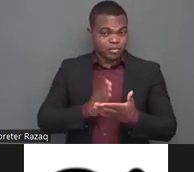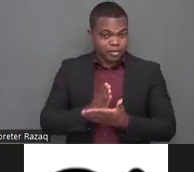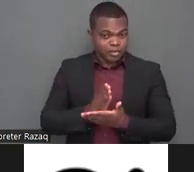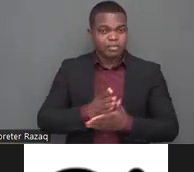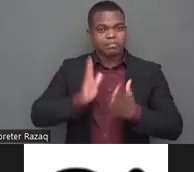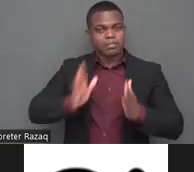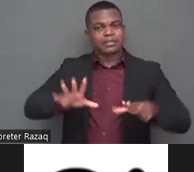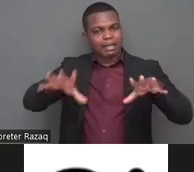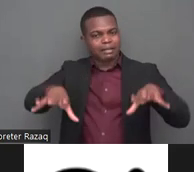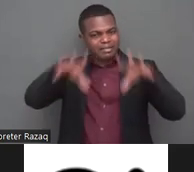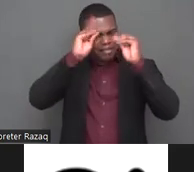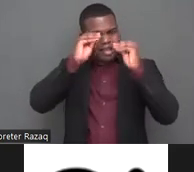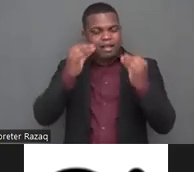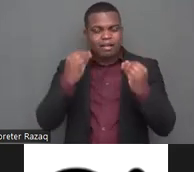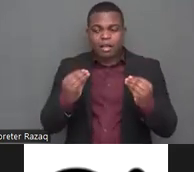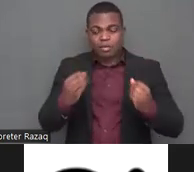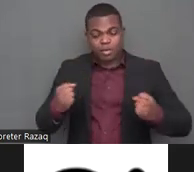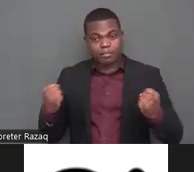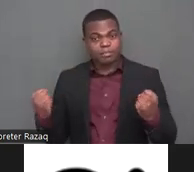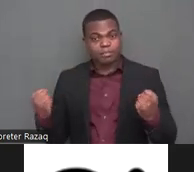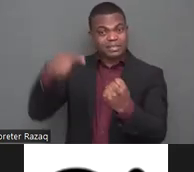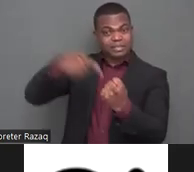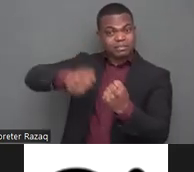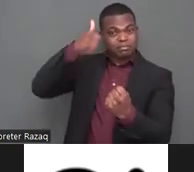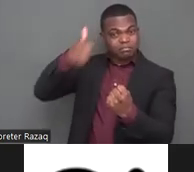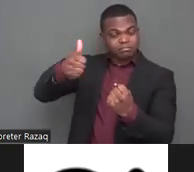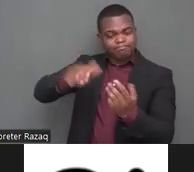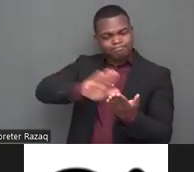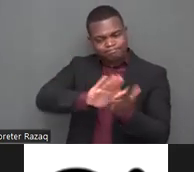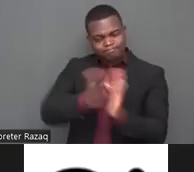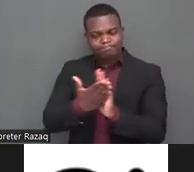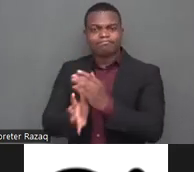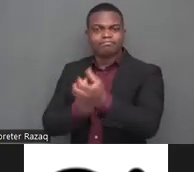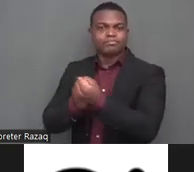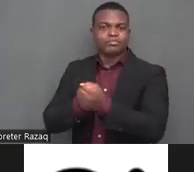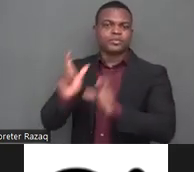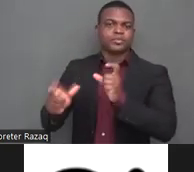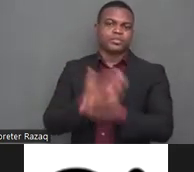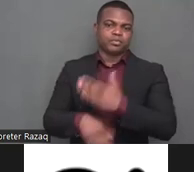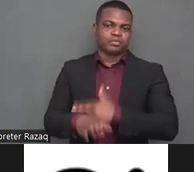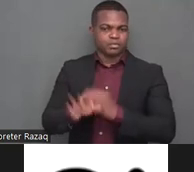and beyond uh education and beyond having those mutual dialogues across movement dialogues we